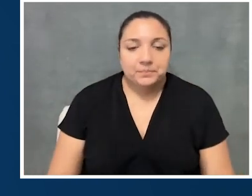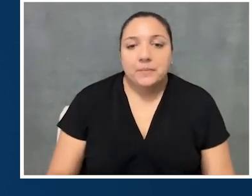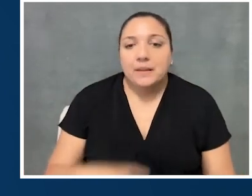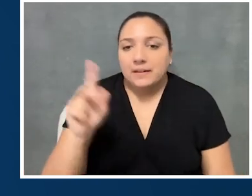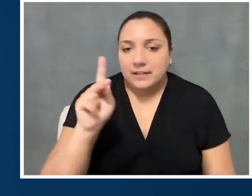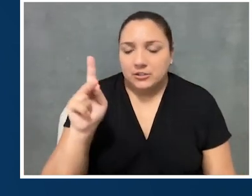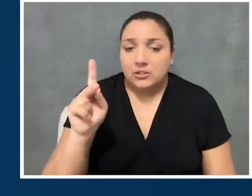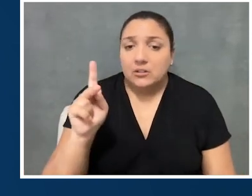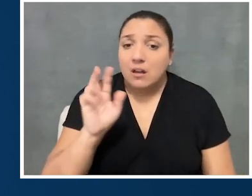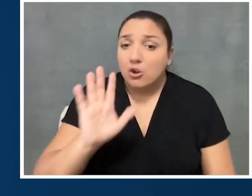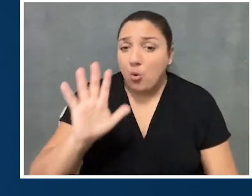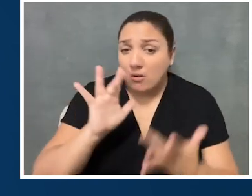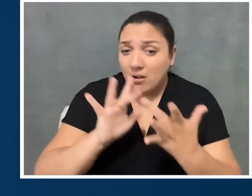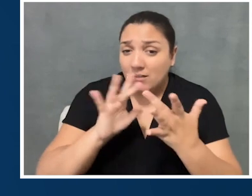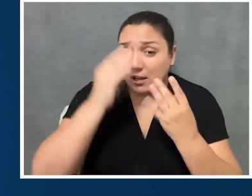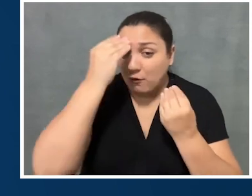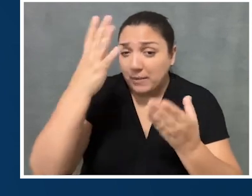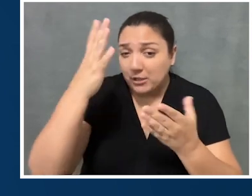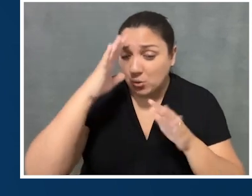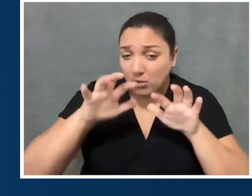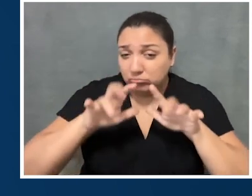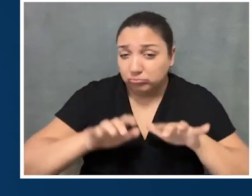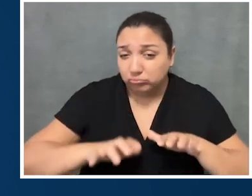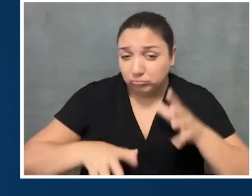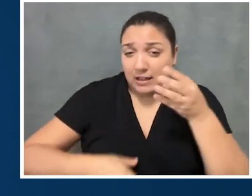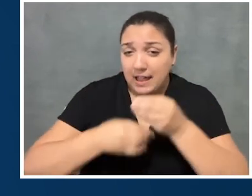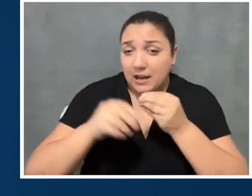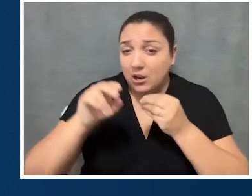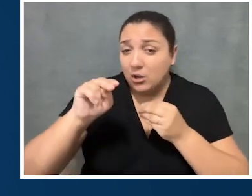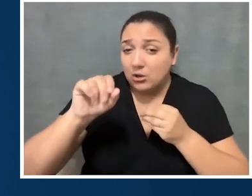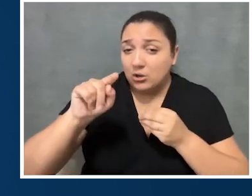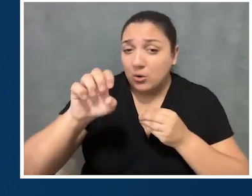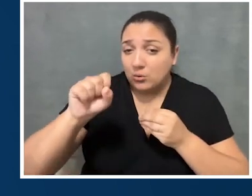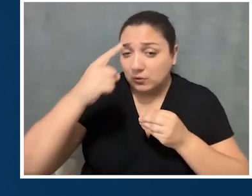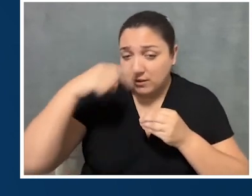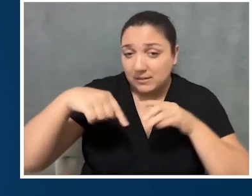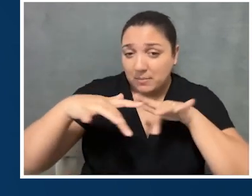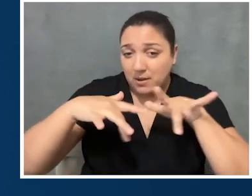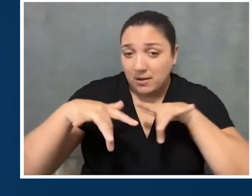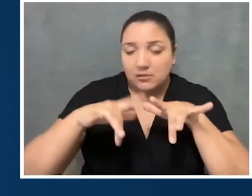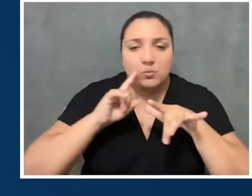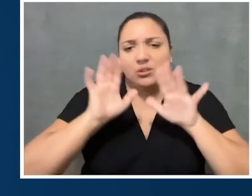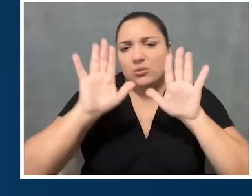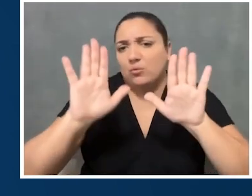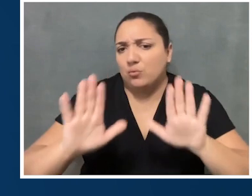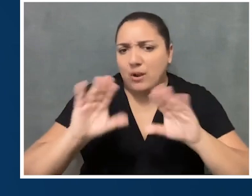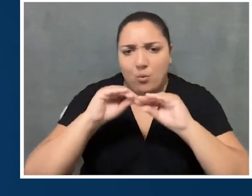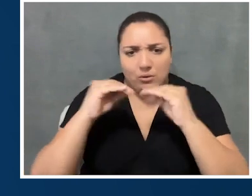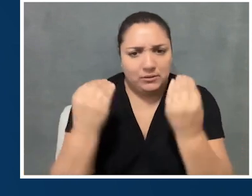And we will put the contact information in the notes of the podcast so people can reach out and connect. What a great organization.